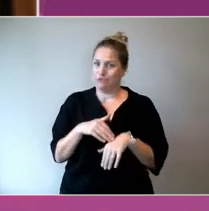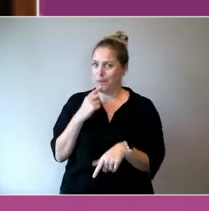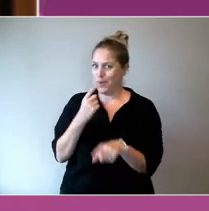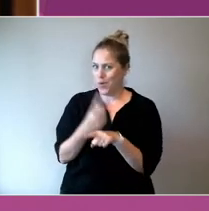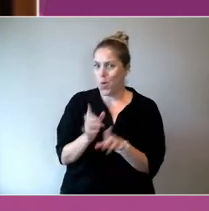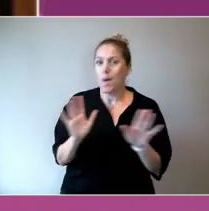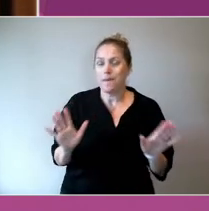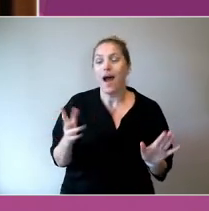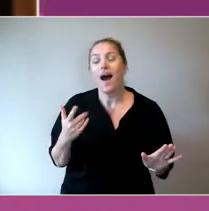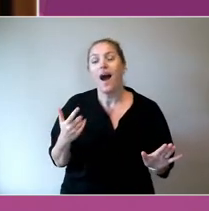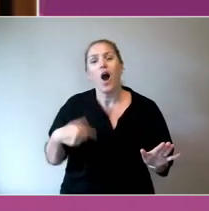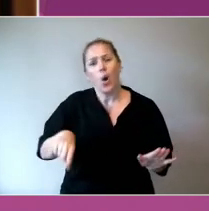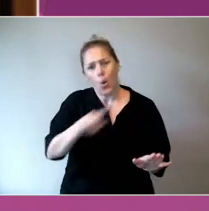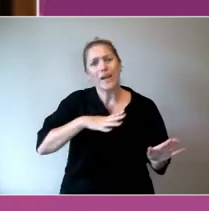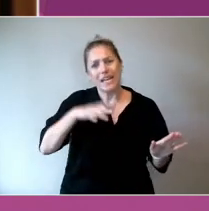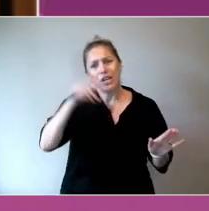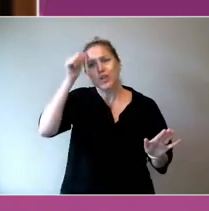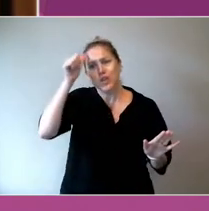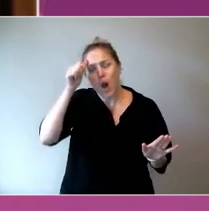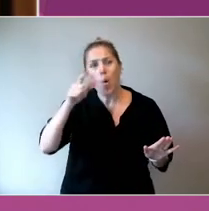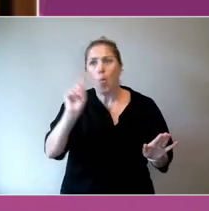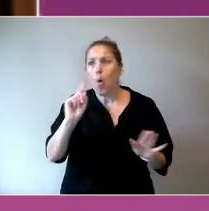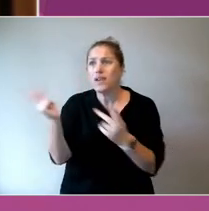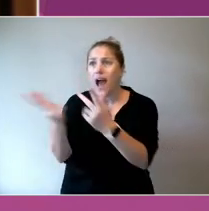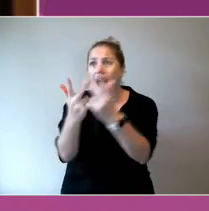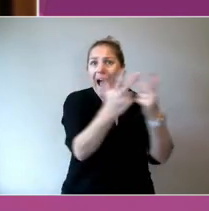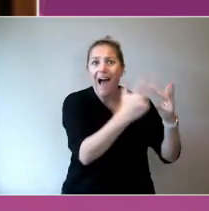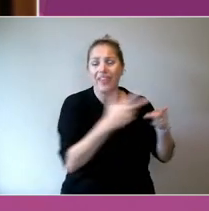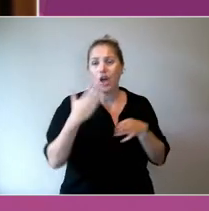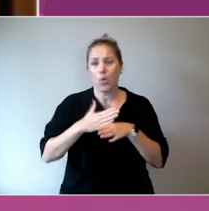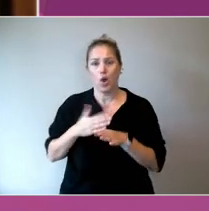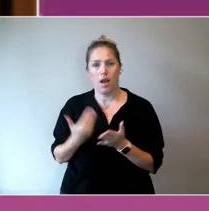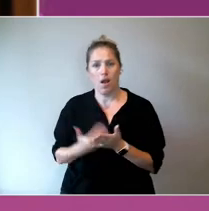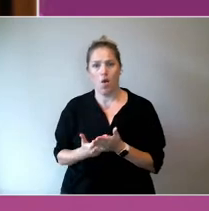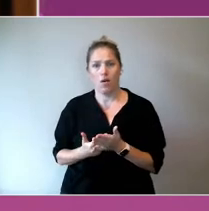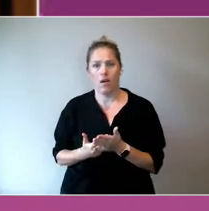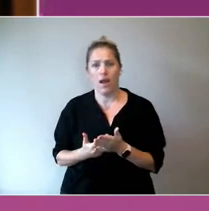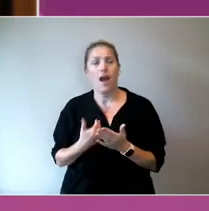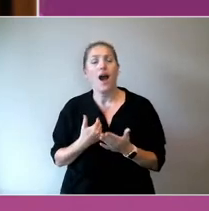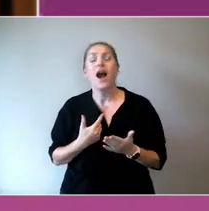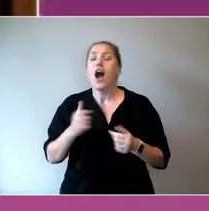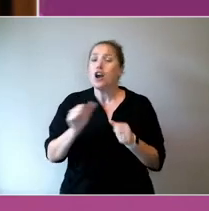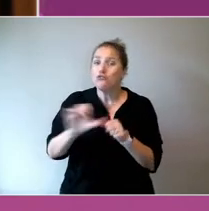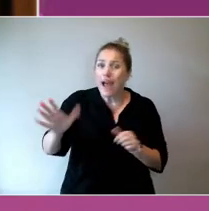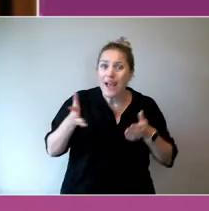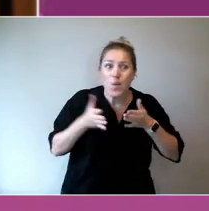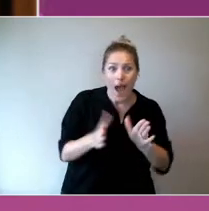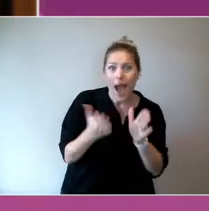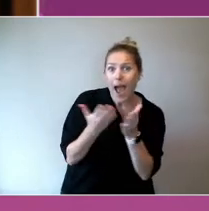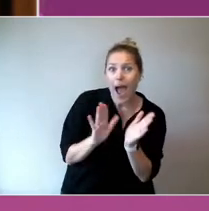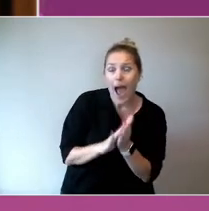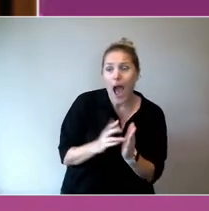You know what is a great way of doing that, getting people in a room to connect and engage.